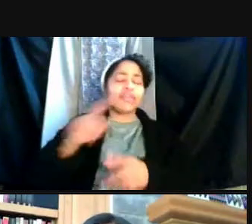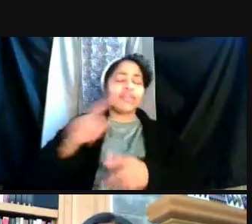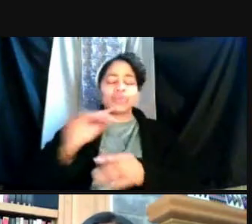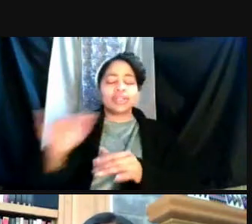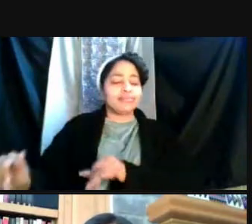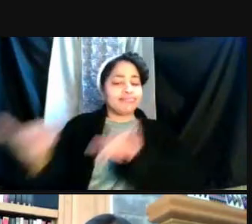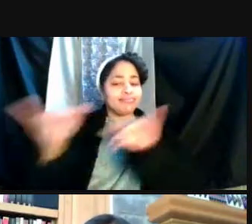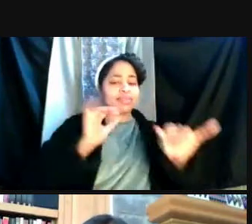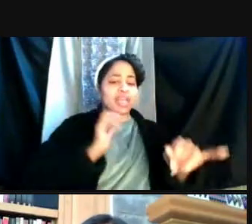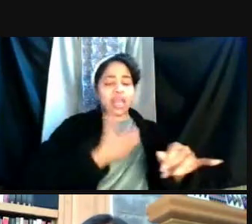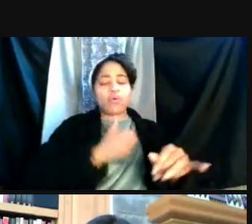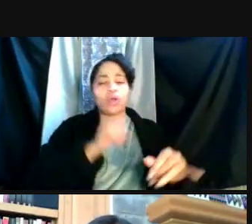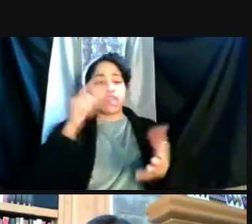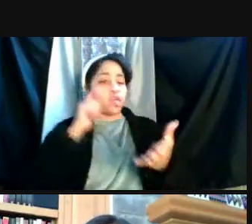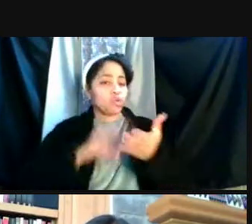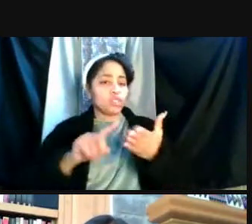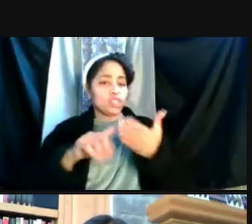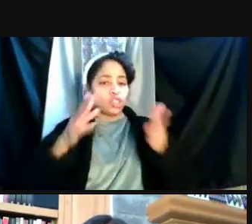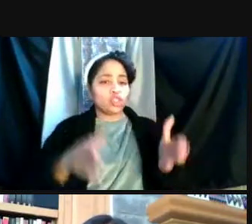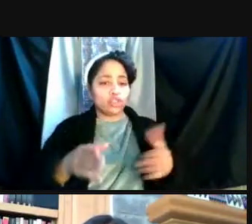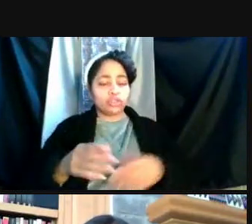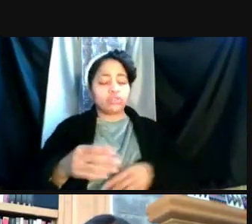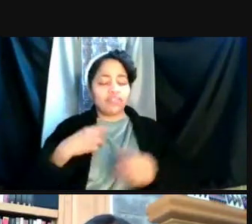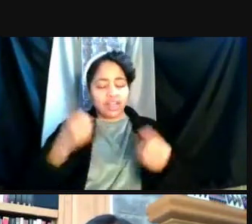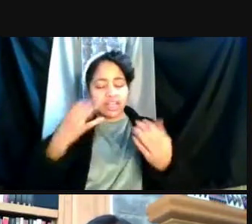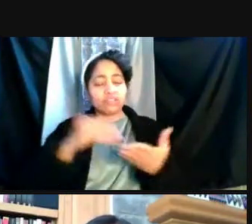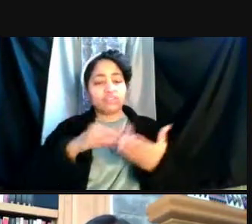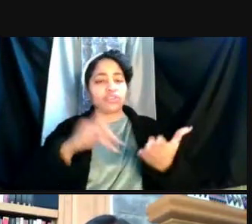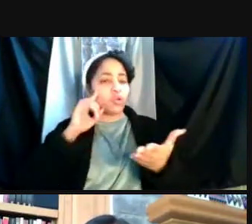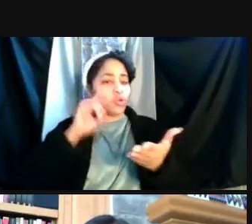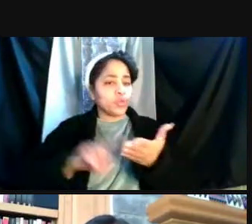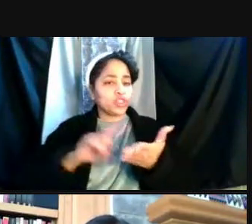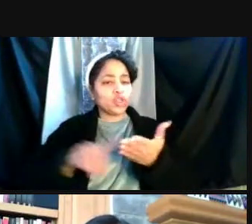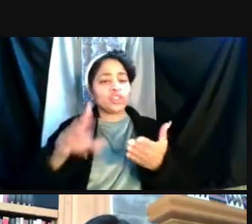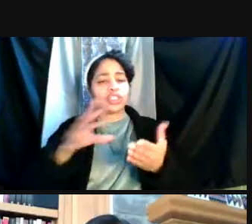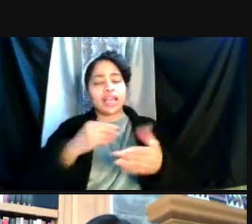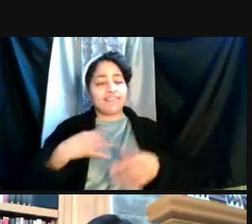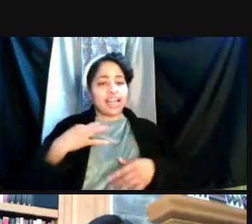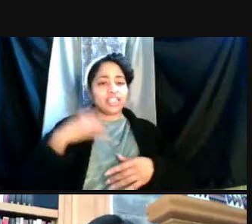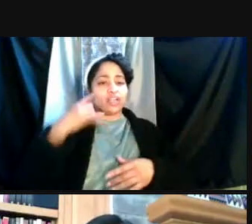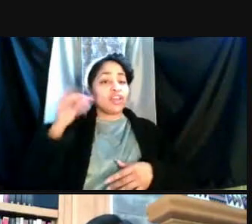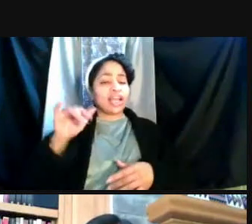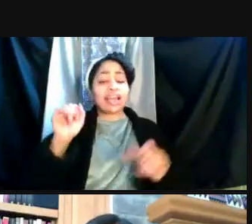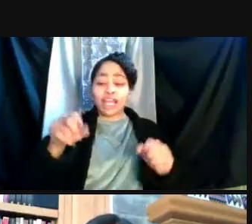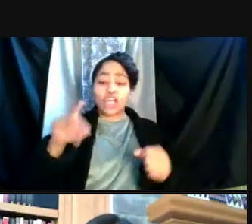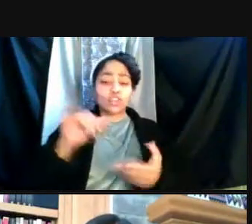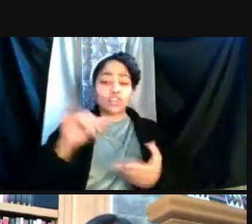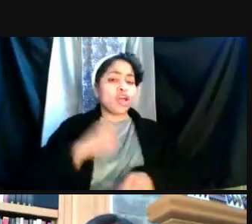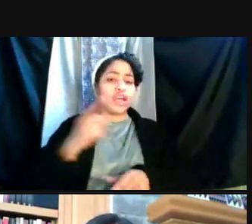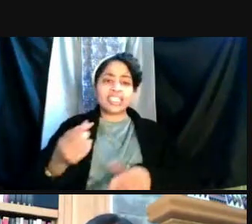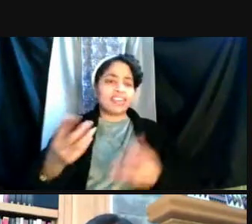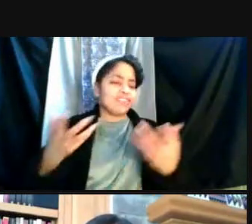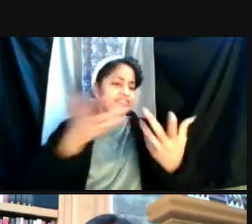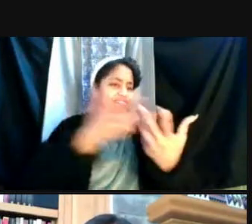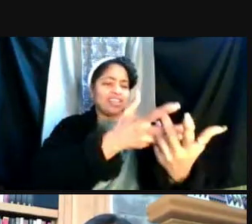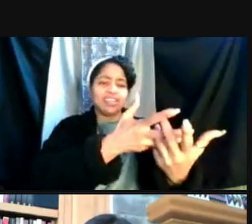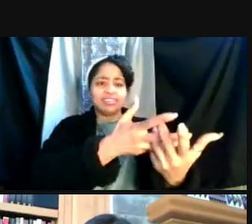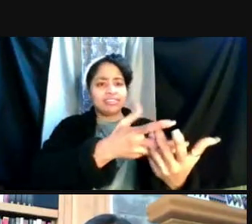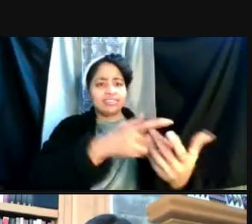We have lots of students researching and volunteering to do so, and they can do that as long as it fits within the capacity of the particular lab.